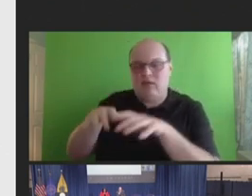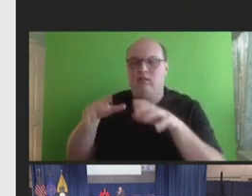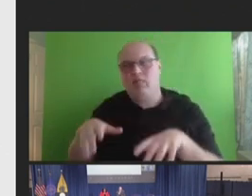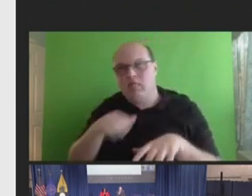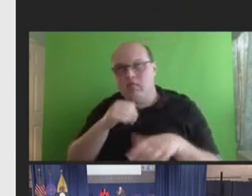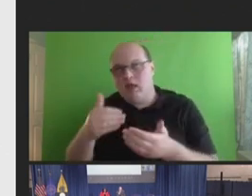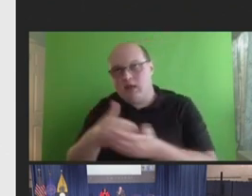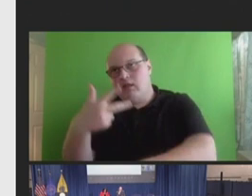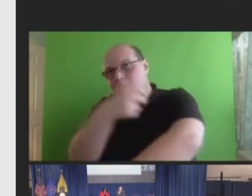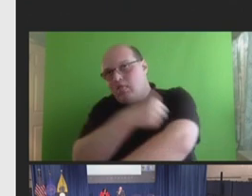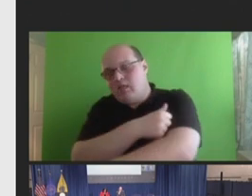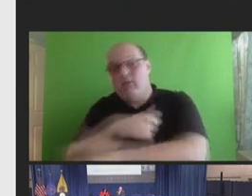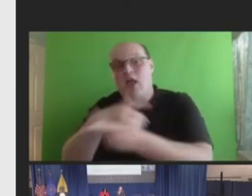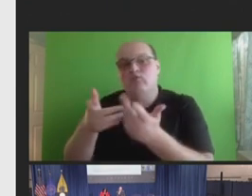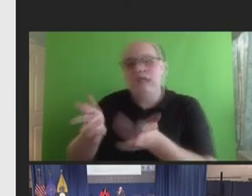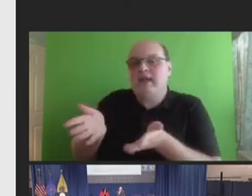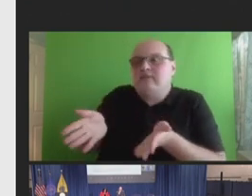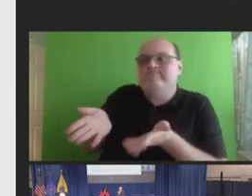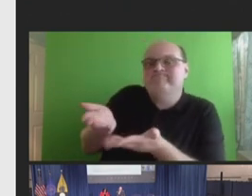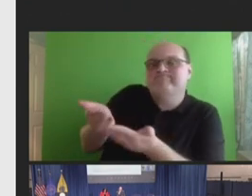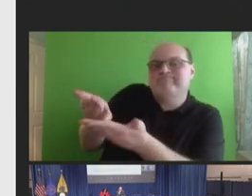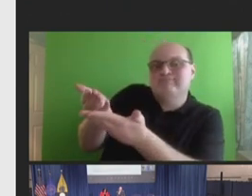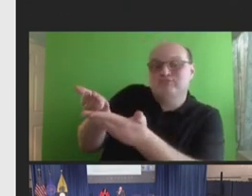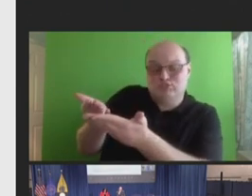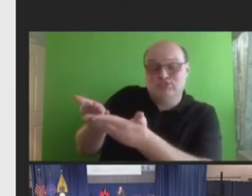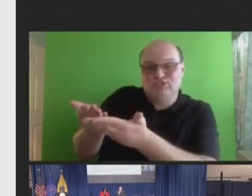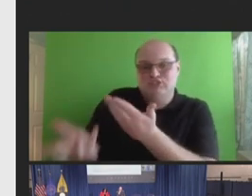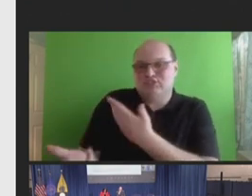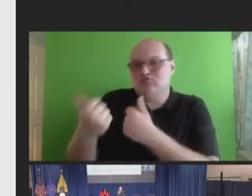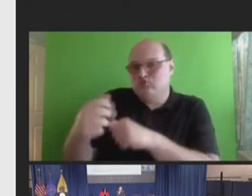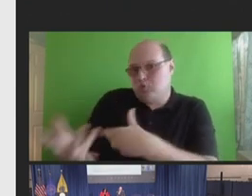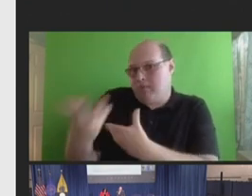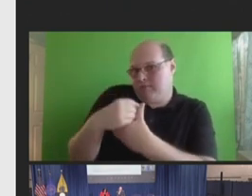Next slide, please. And I think for those of you who've not seen